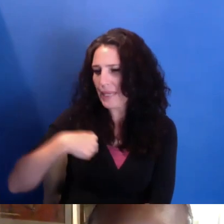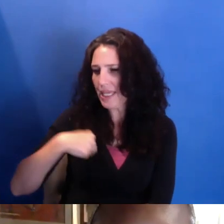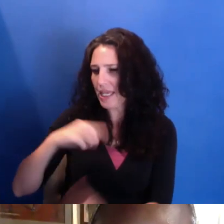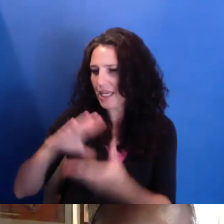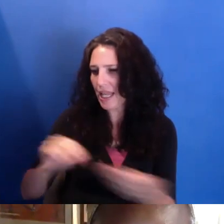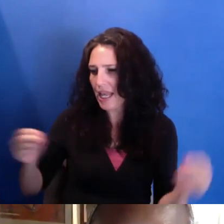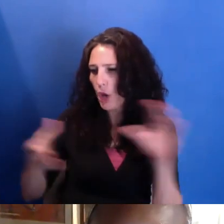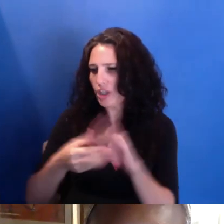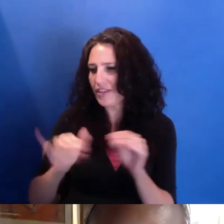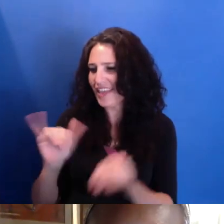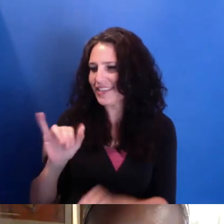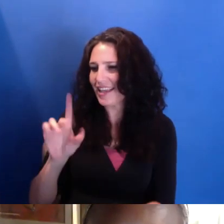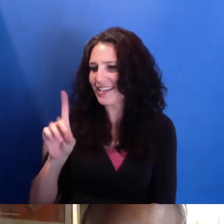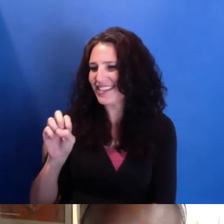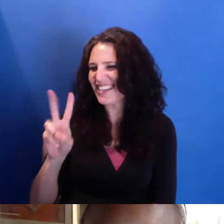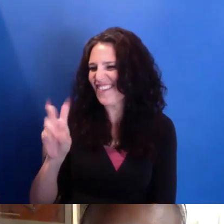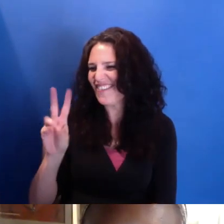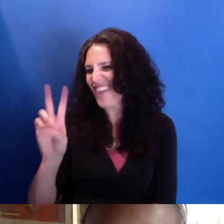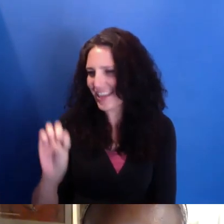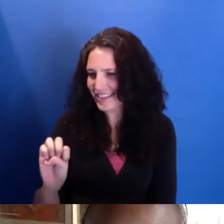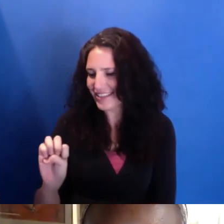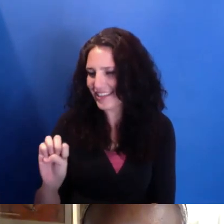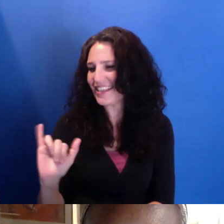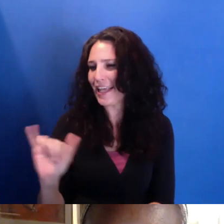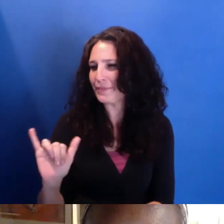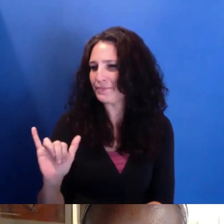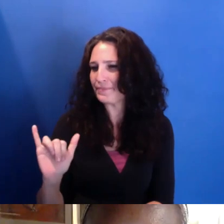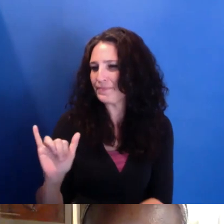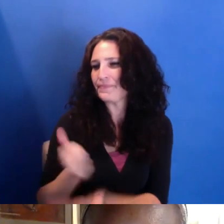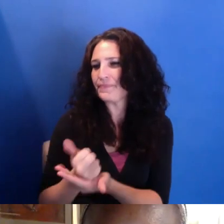And it's important to me-- and I guess I learned this from